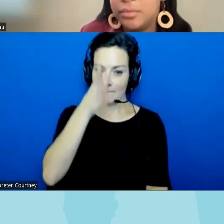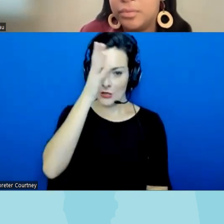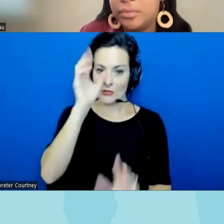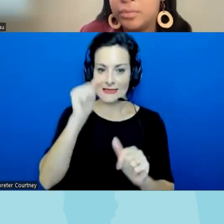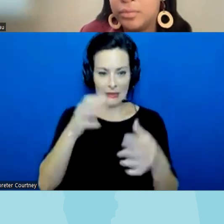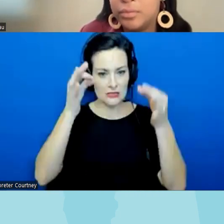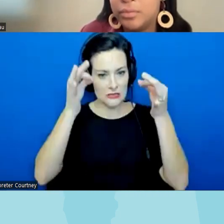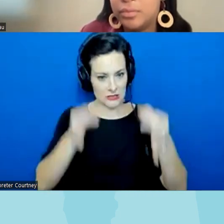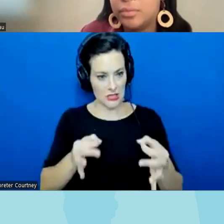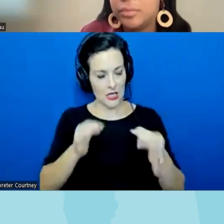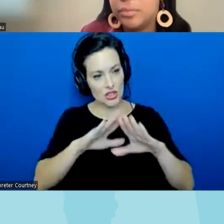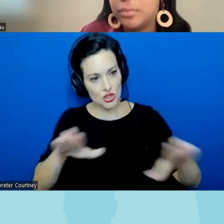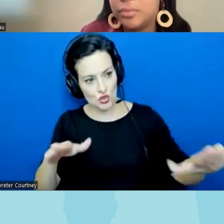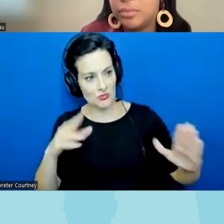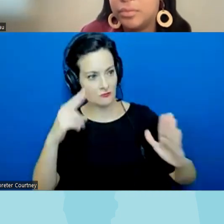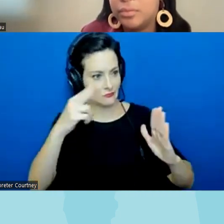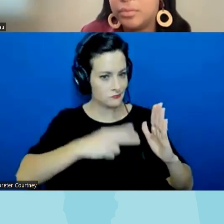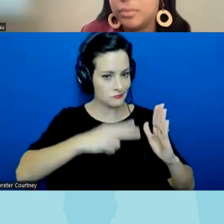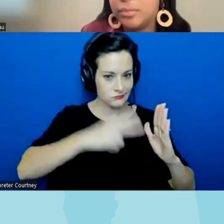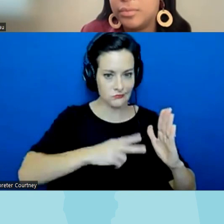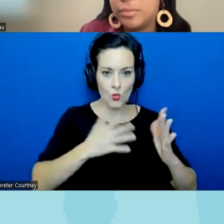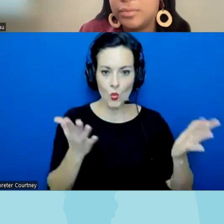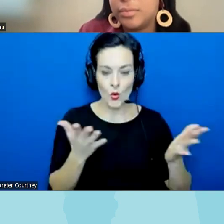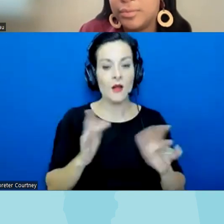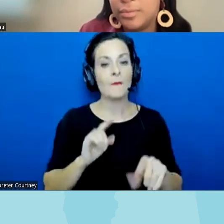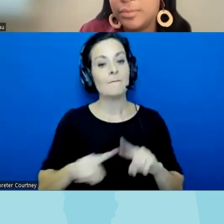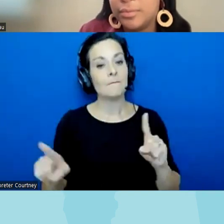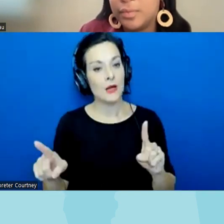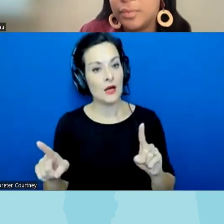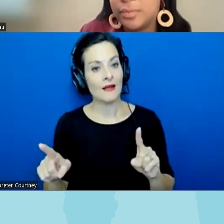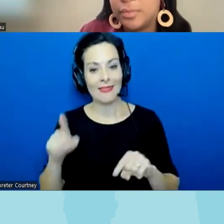are consuming they should not have the right to make those decisions for all kids in public